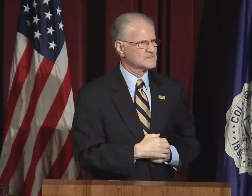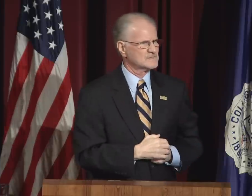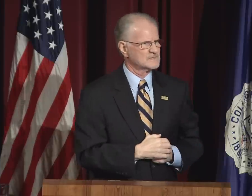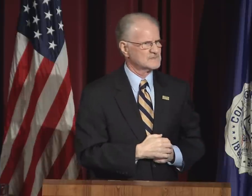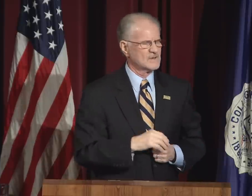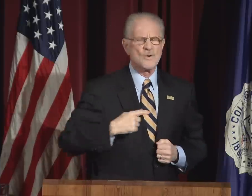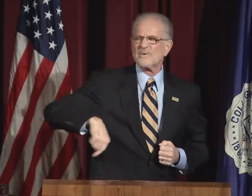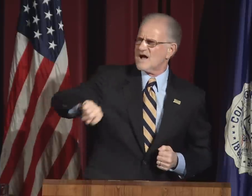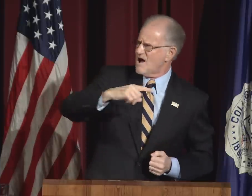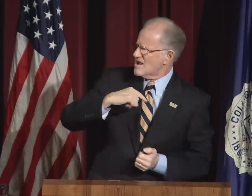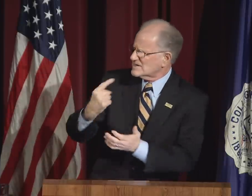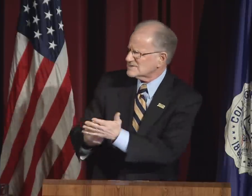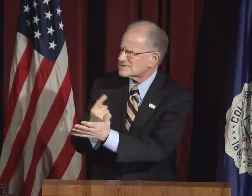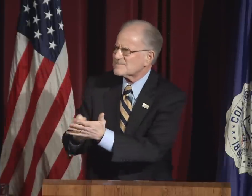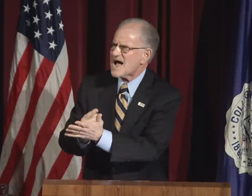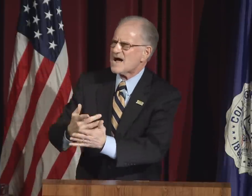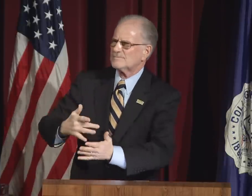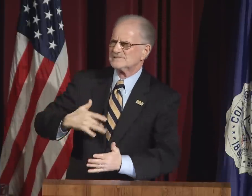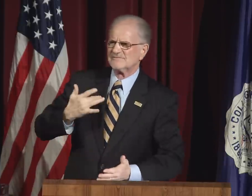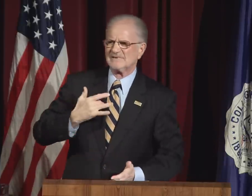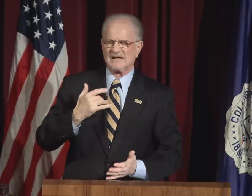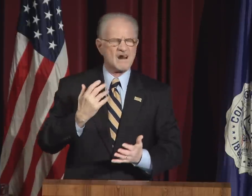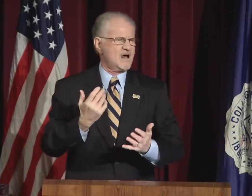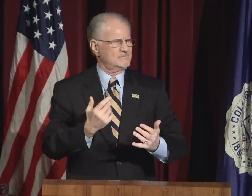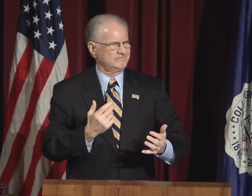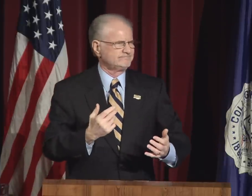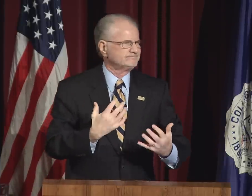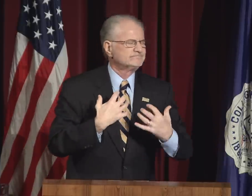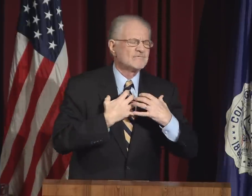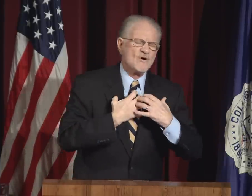we all sometimes feel alone and excluded,